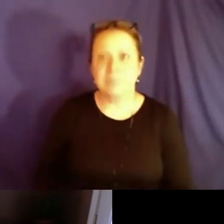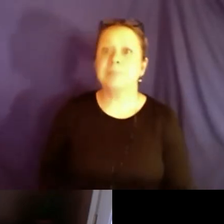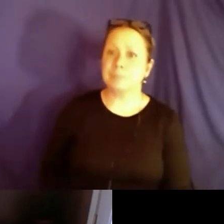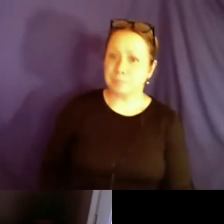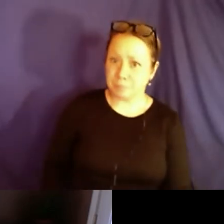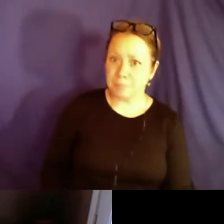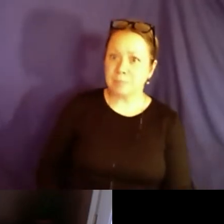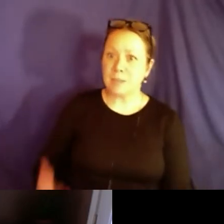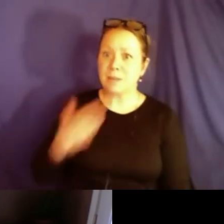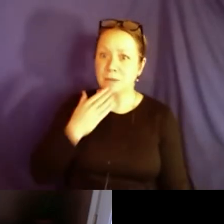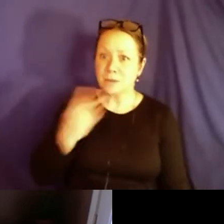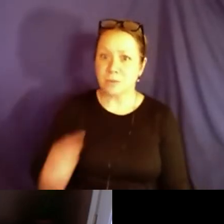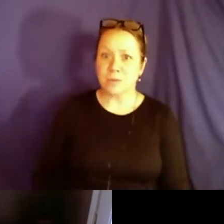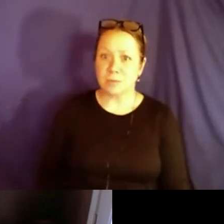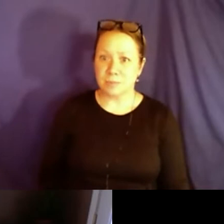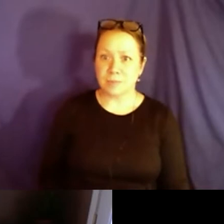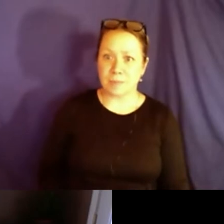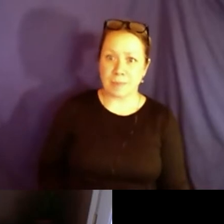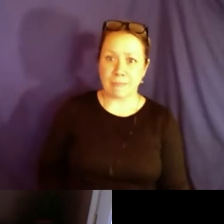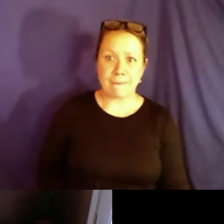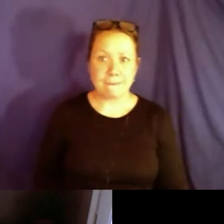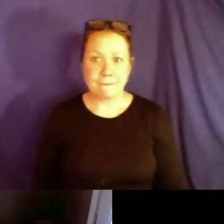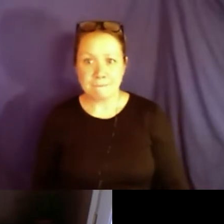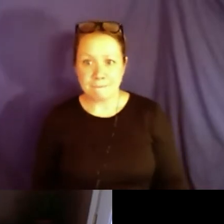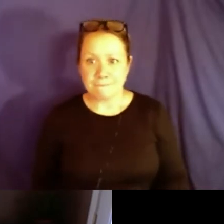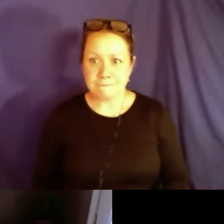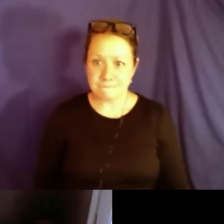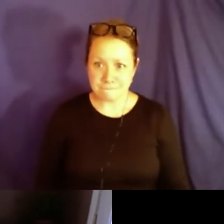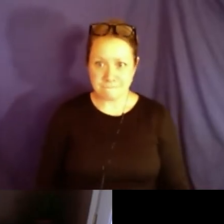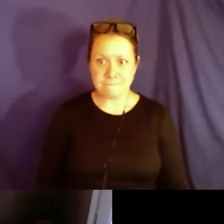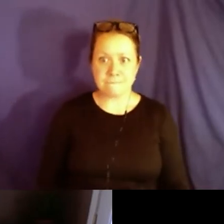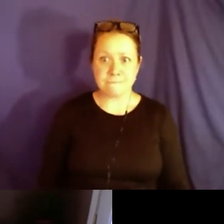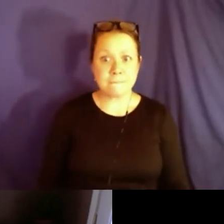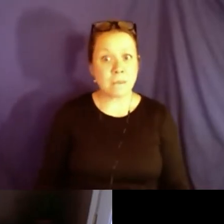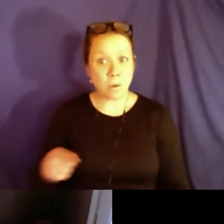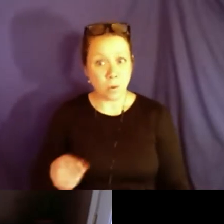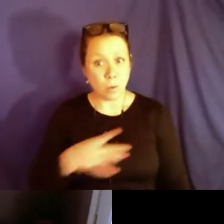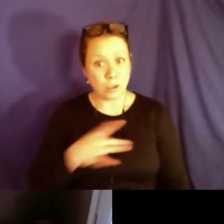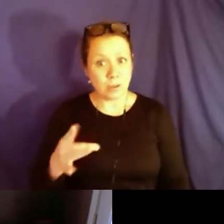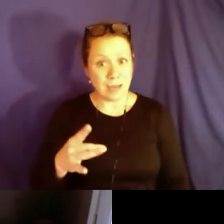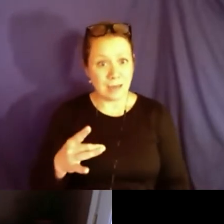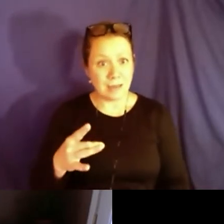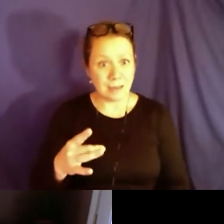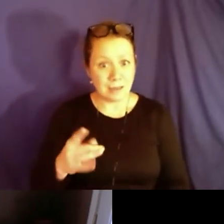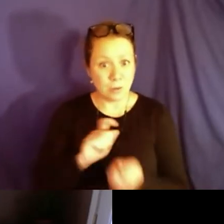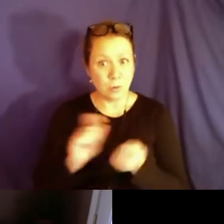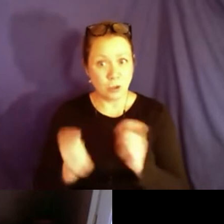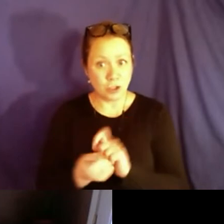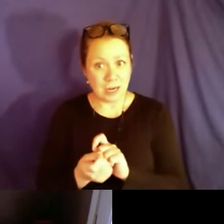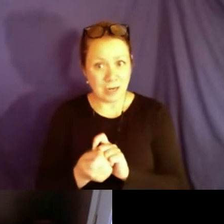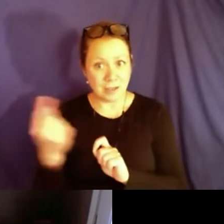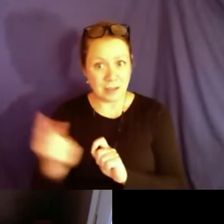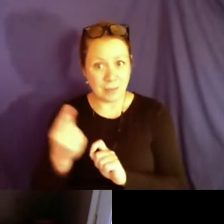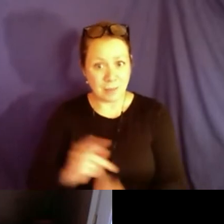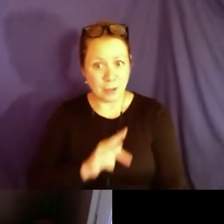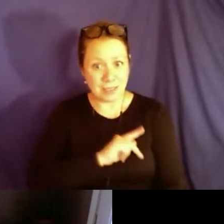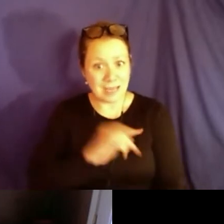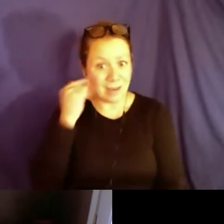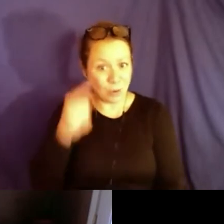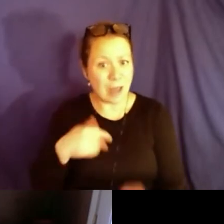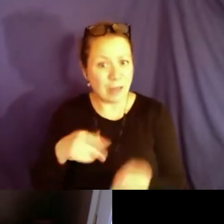events.